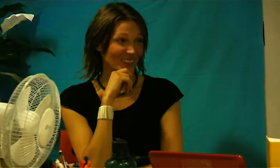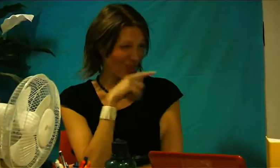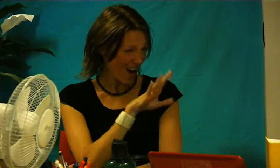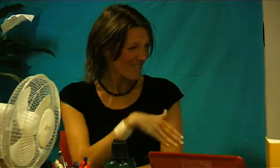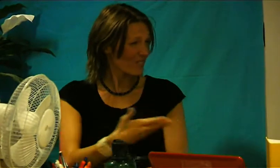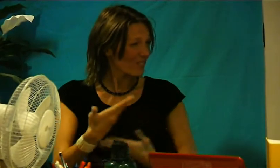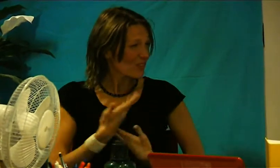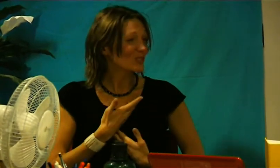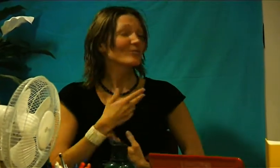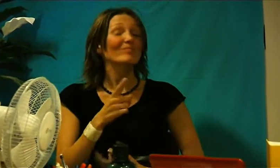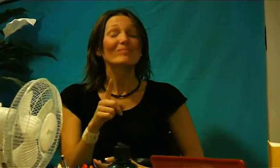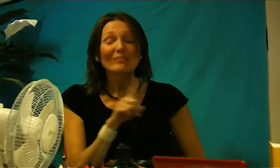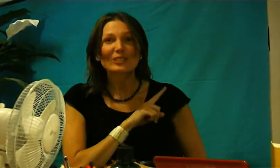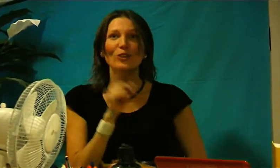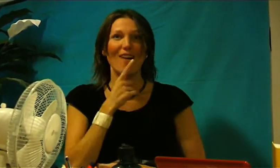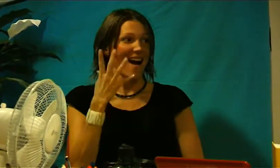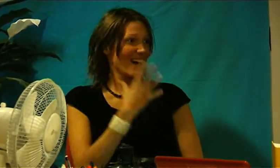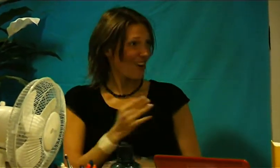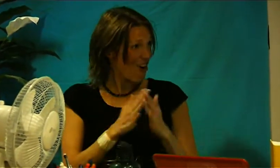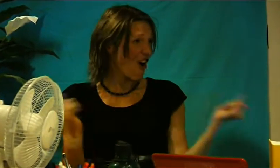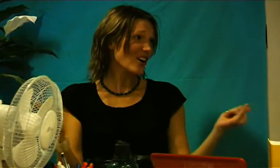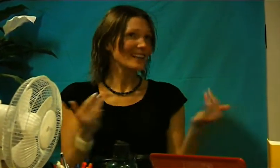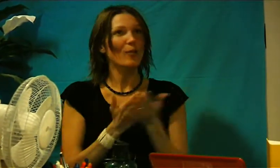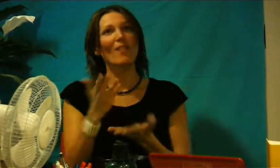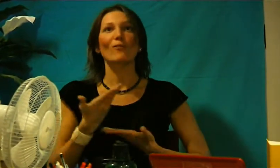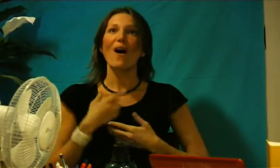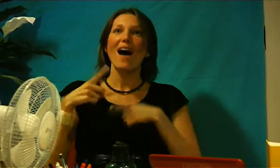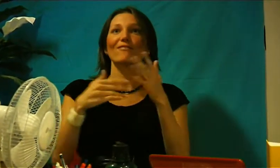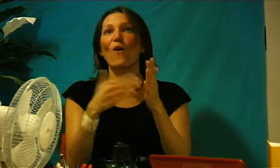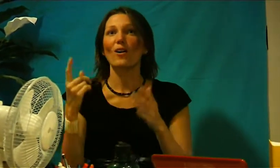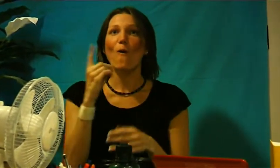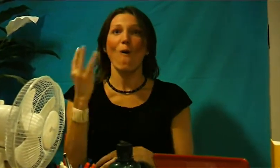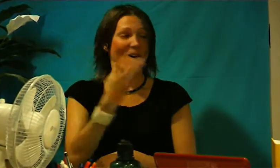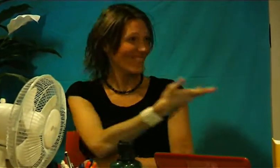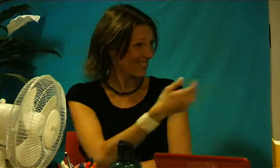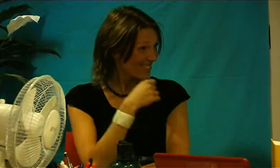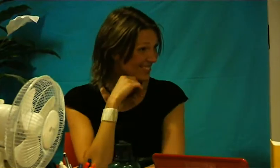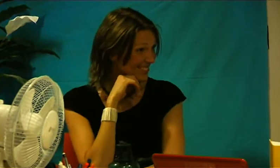You have got much deaf spirit free by inheriting it from LÅW.